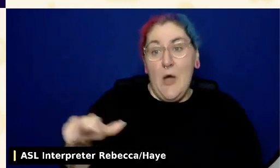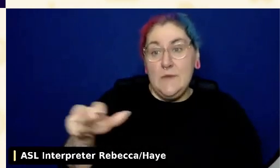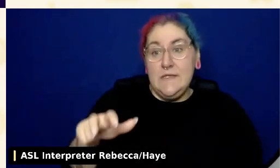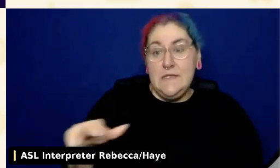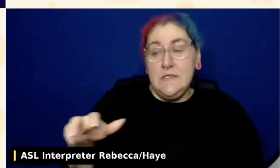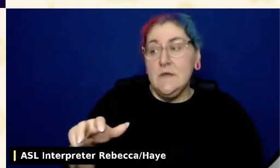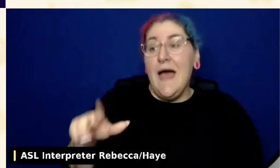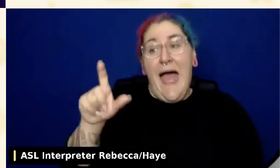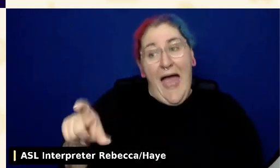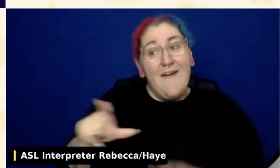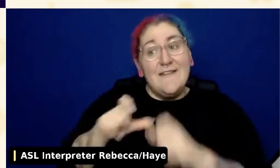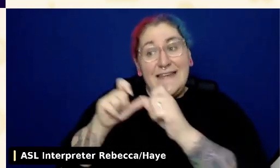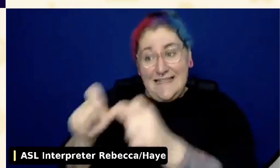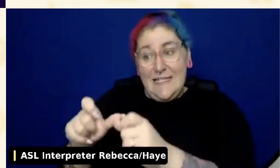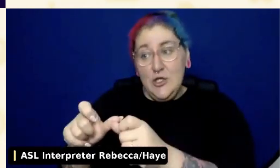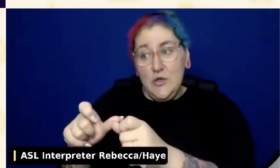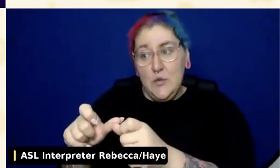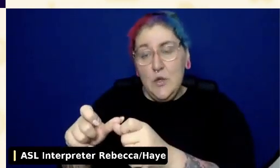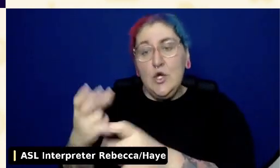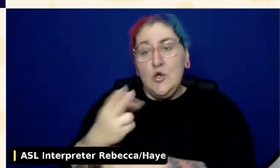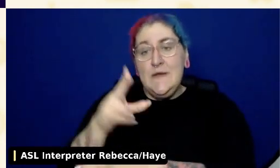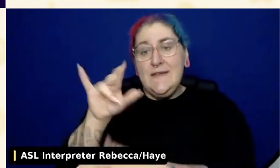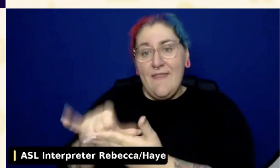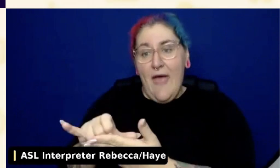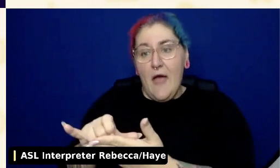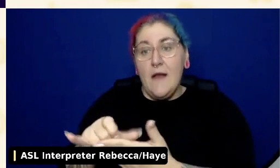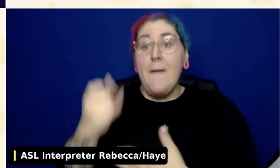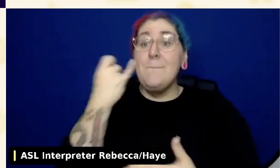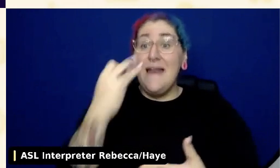maybe it costs you 15 minutes and a spoon to switch modes.